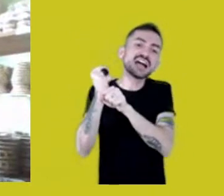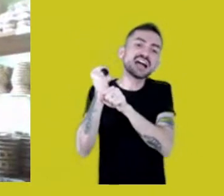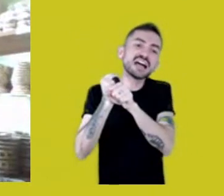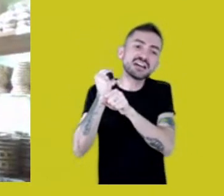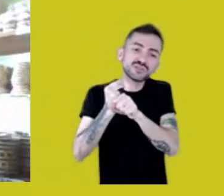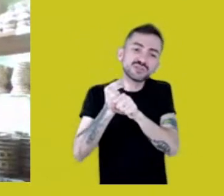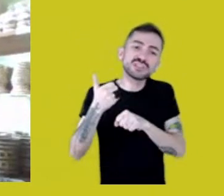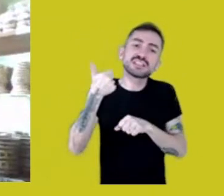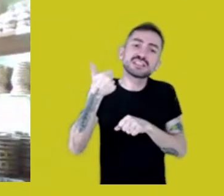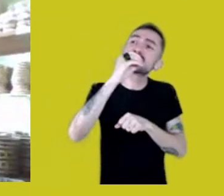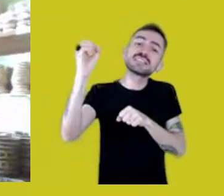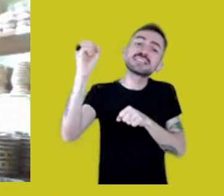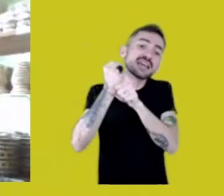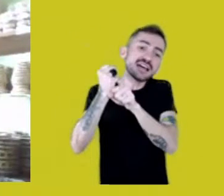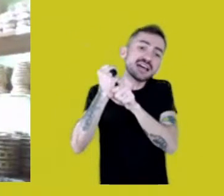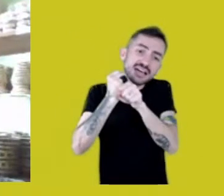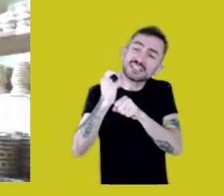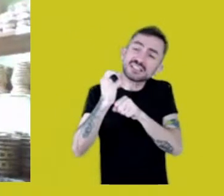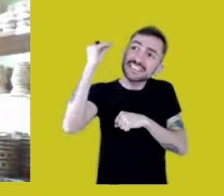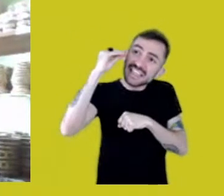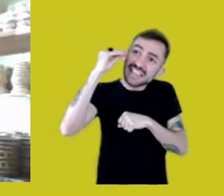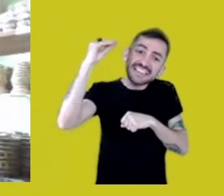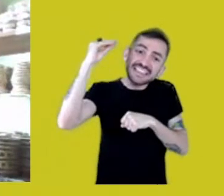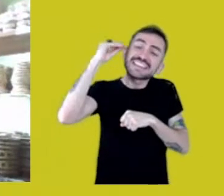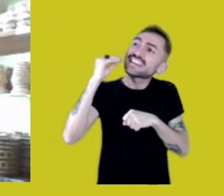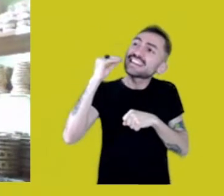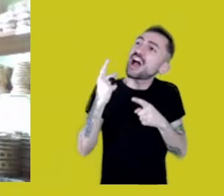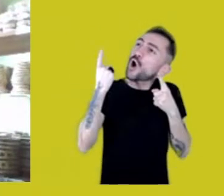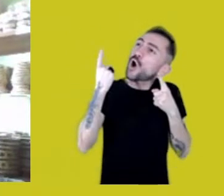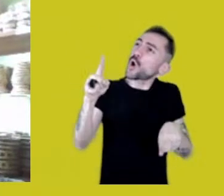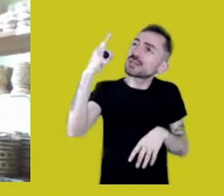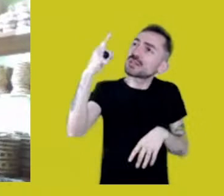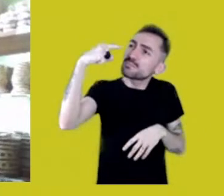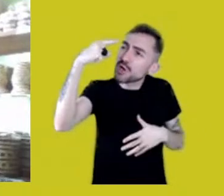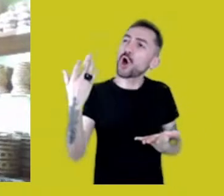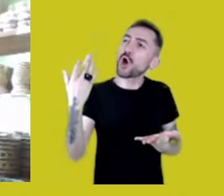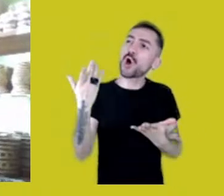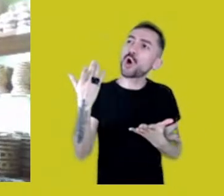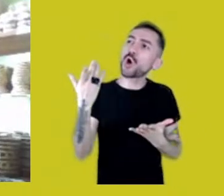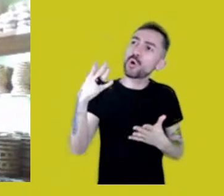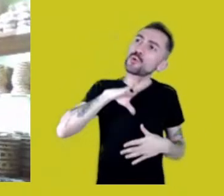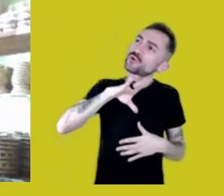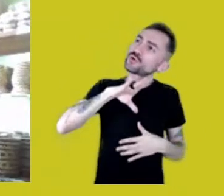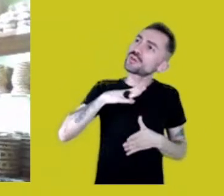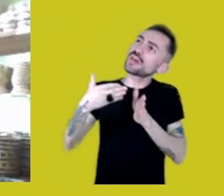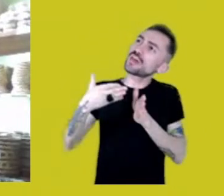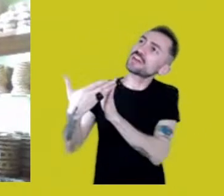delaying the invasion of the Amazon by the Spanish and Portuguese